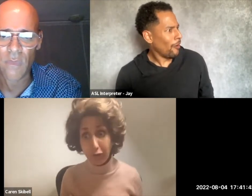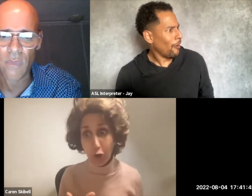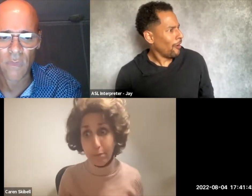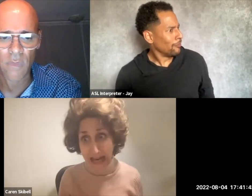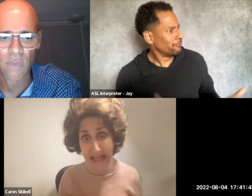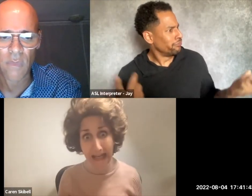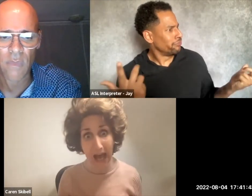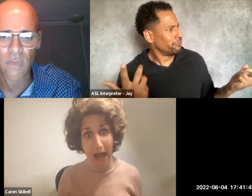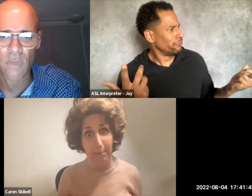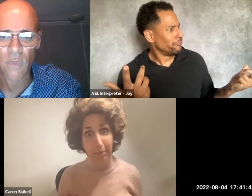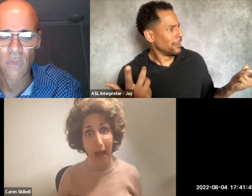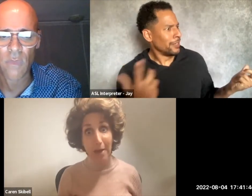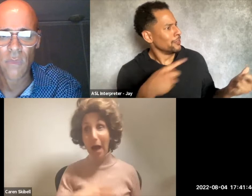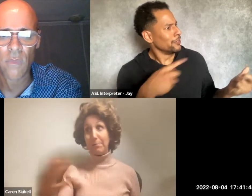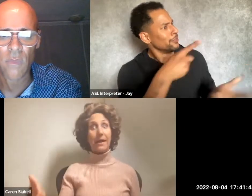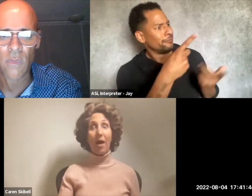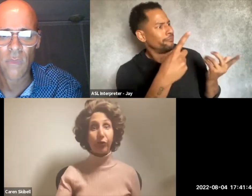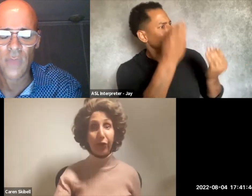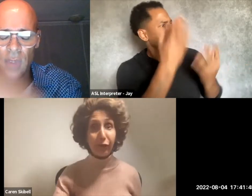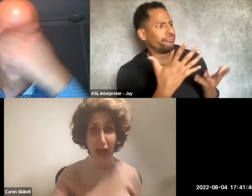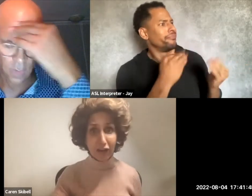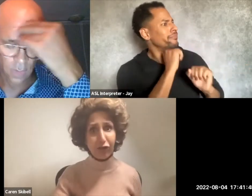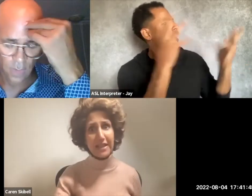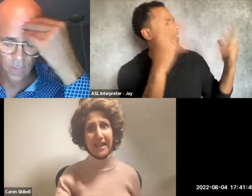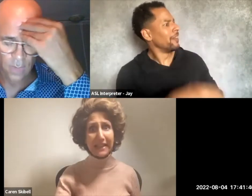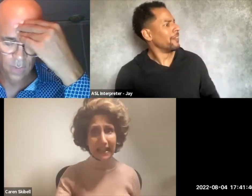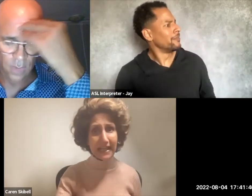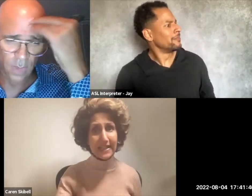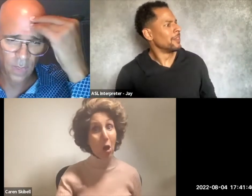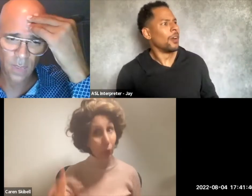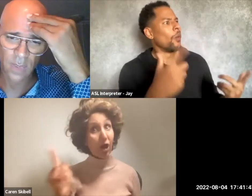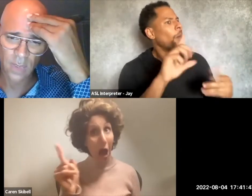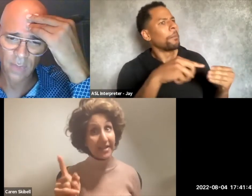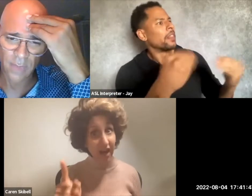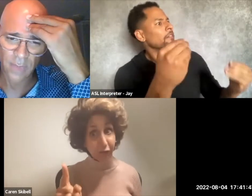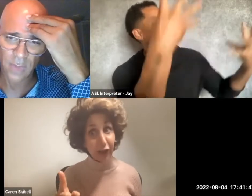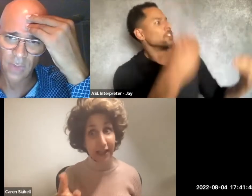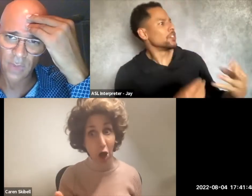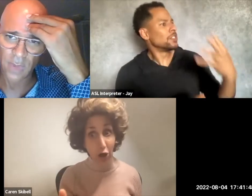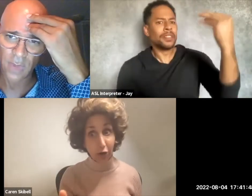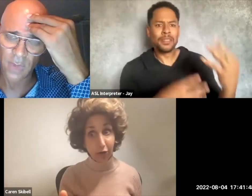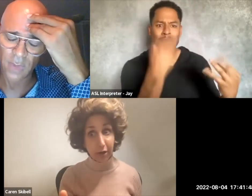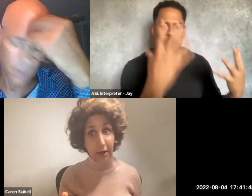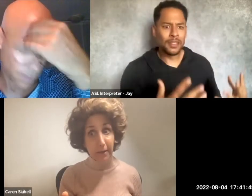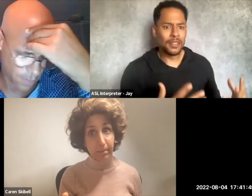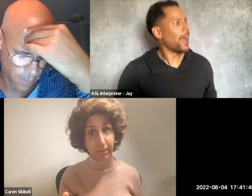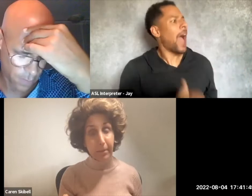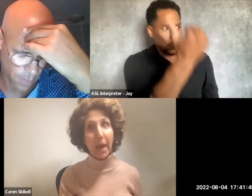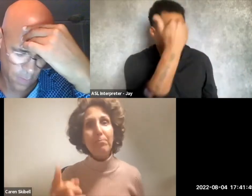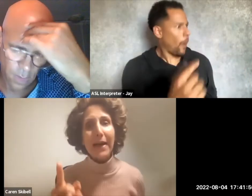Not for me. I, I mean, after the flashes and clicks, which I definitely heard.